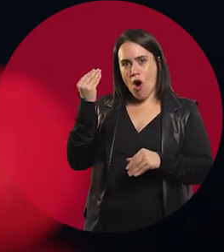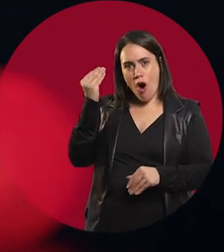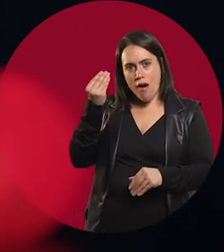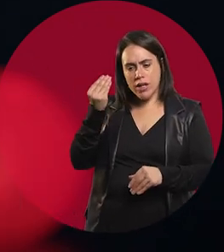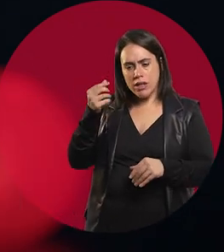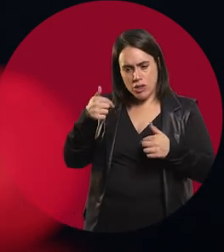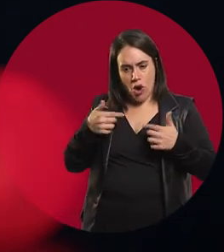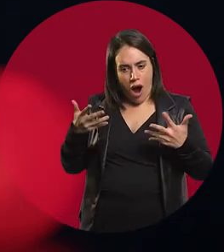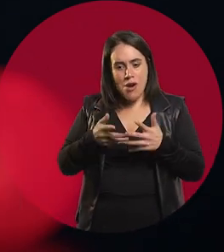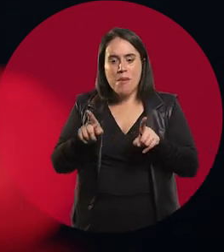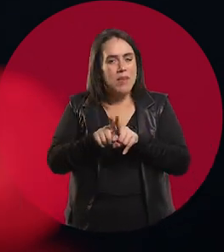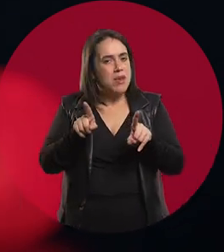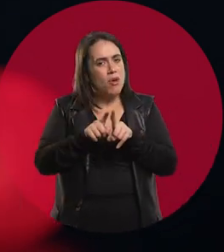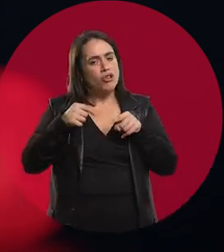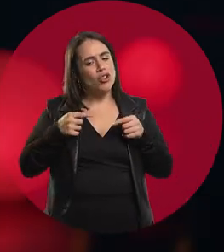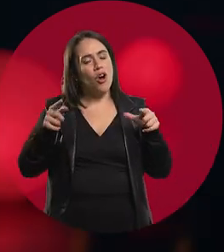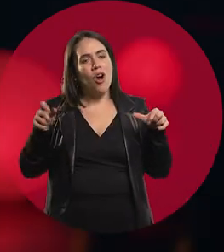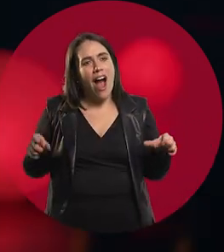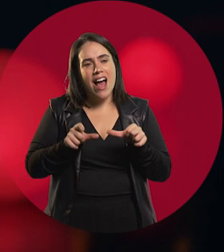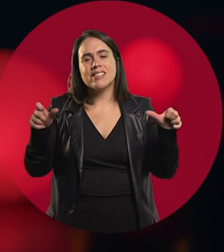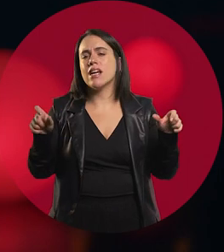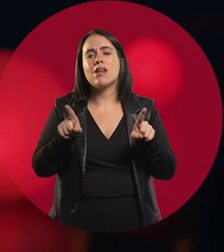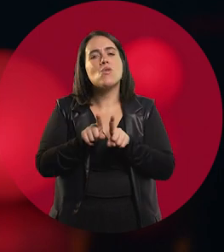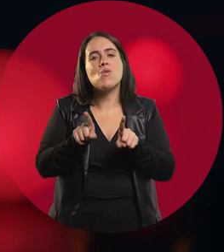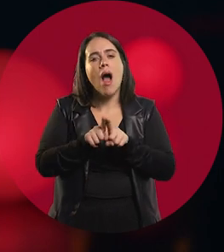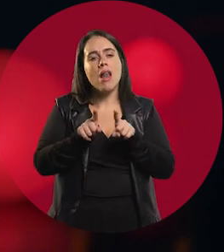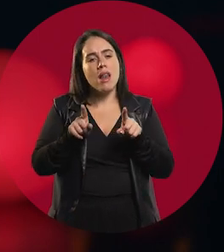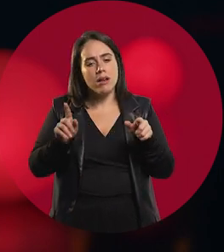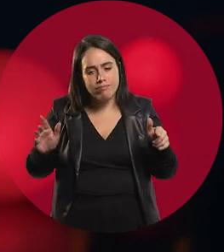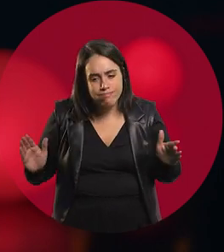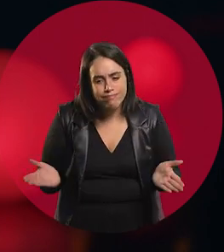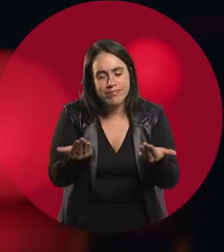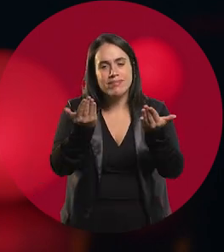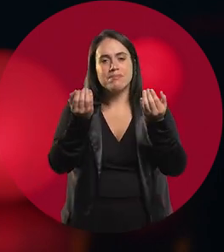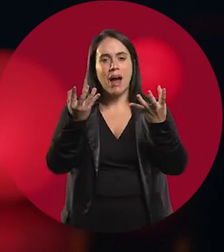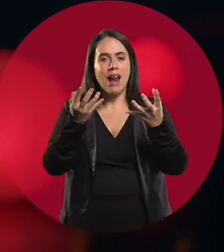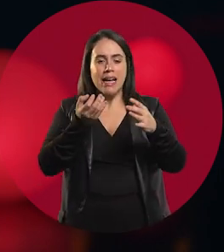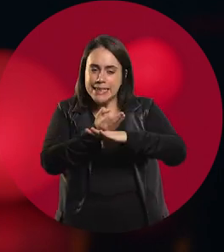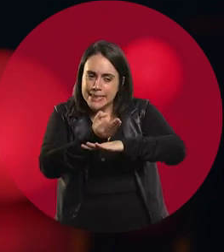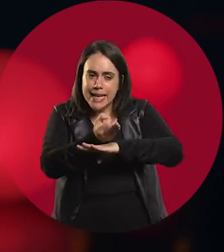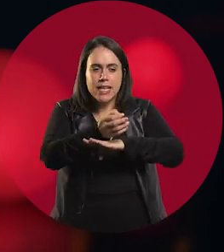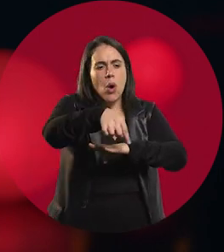with me, hardly older than me, but who made you think, made you